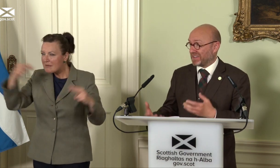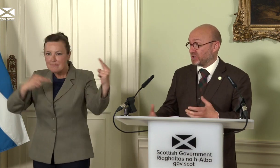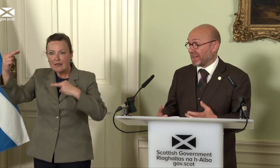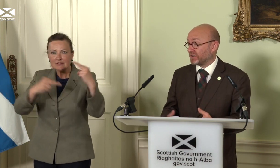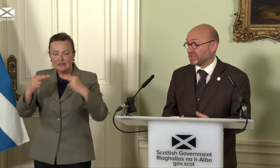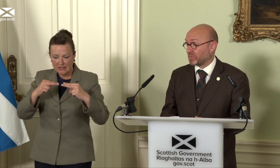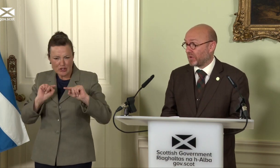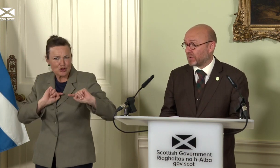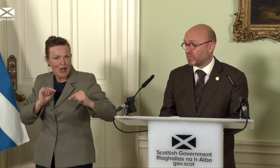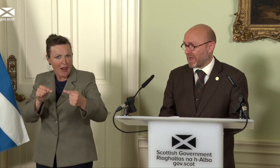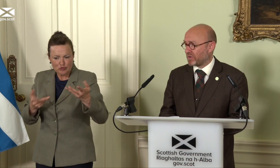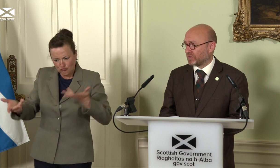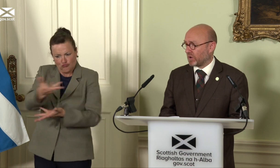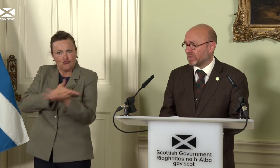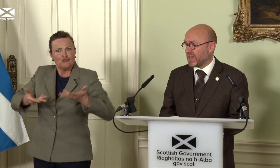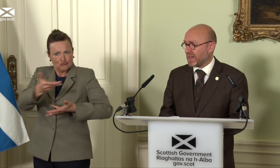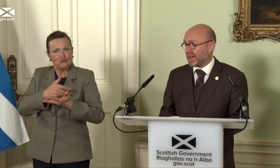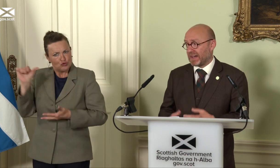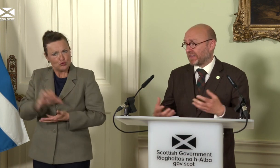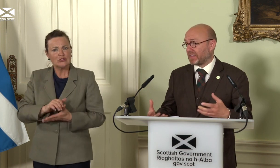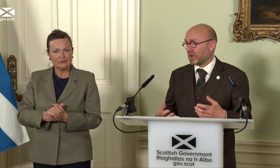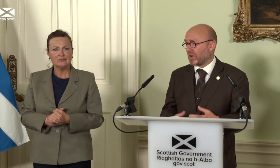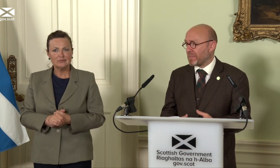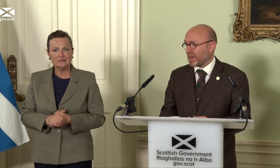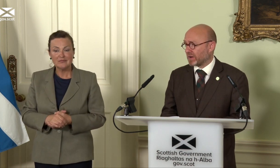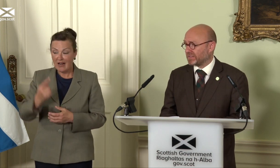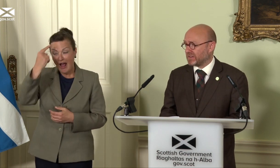and challenges as well from right across Scotland, and I think there are a great many organisations